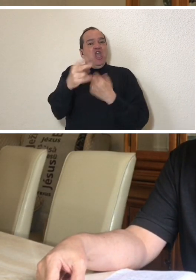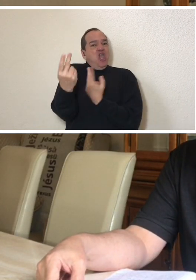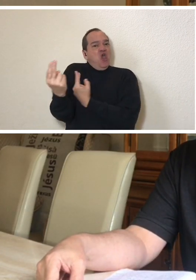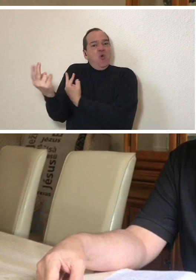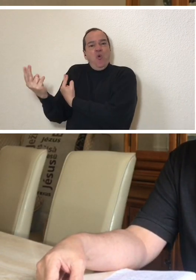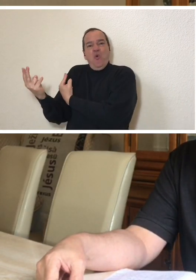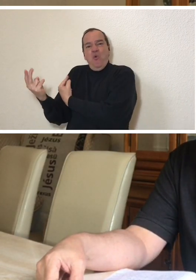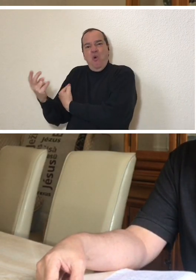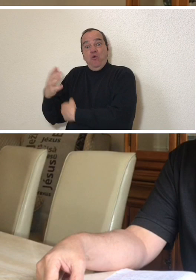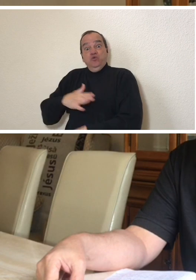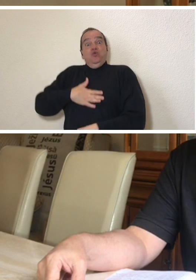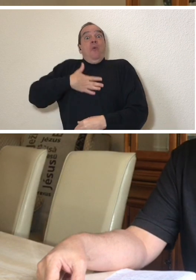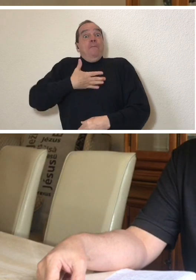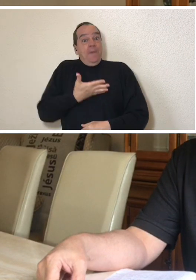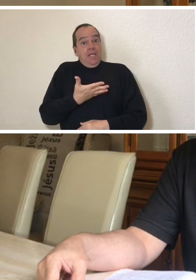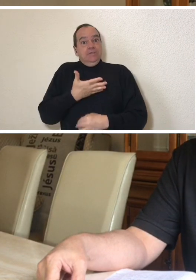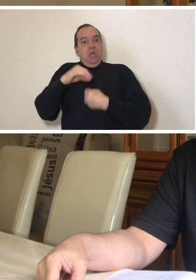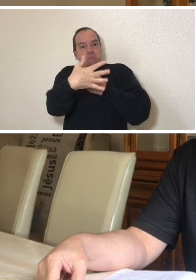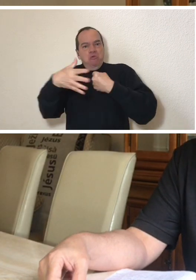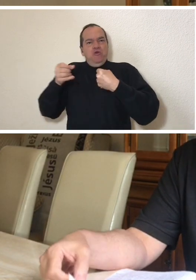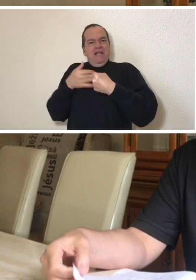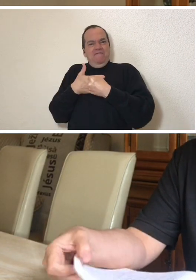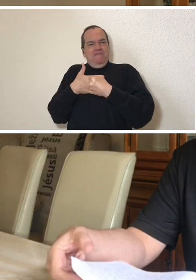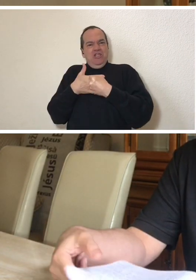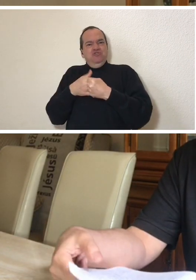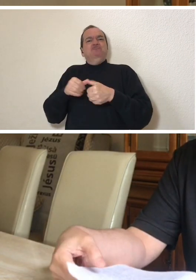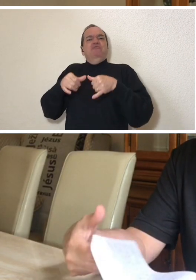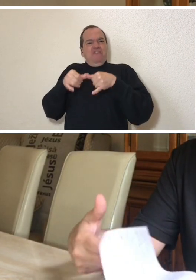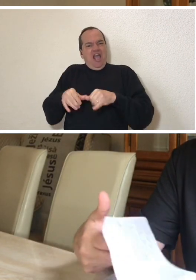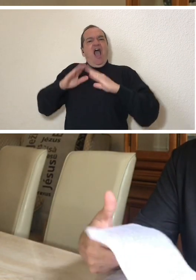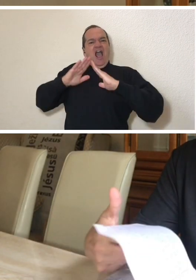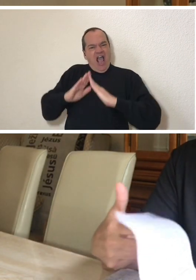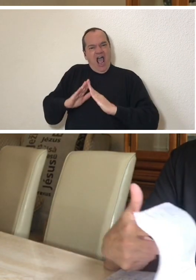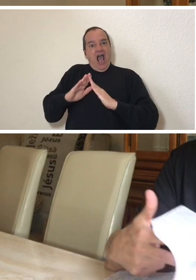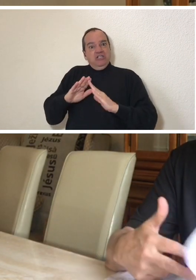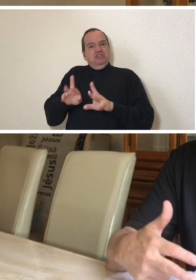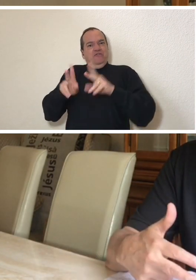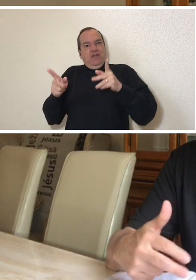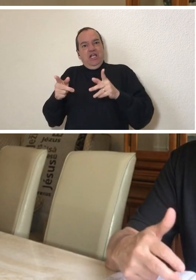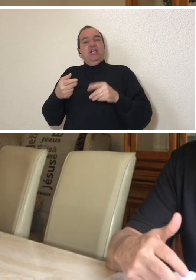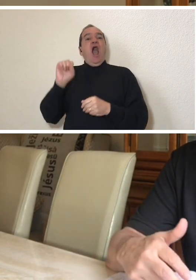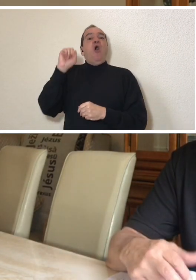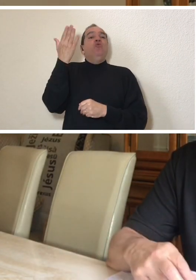lives the same thing happened to me last year. and I would like to share it with you.